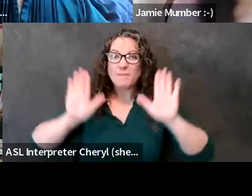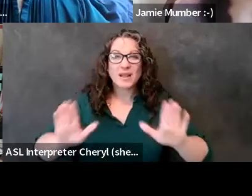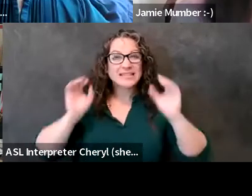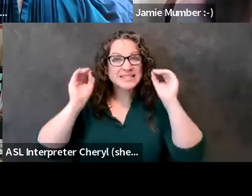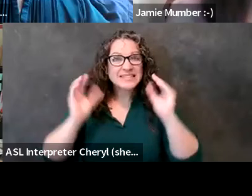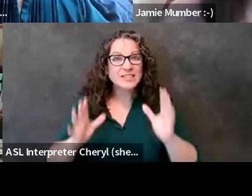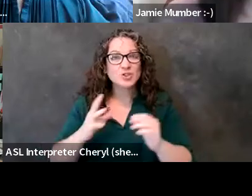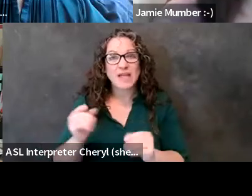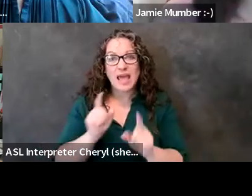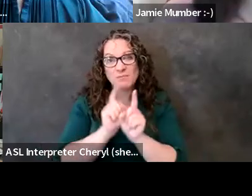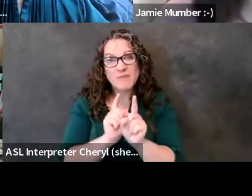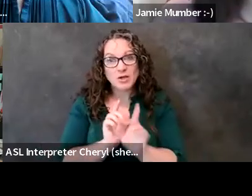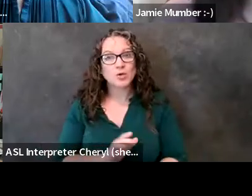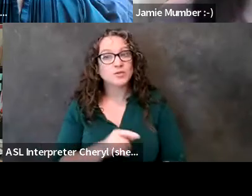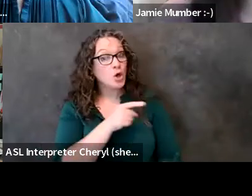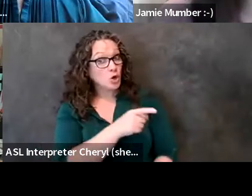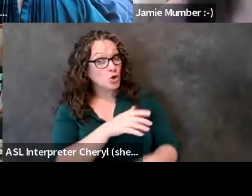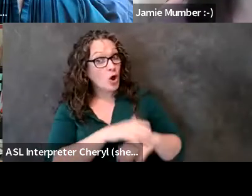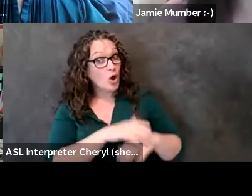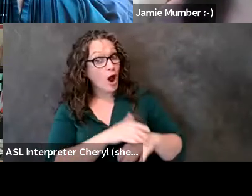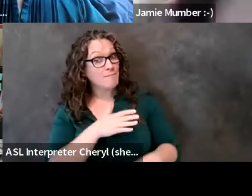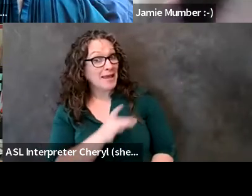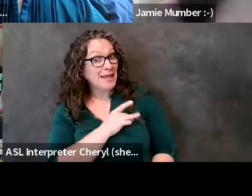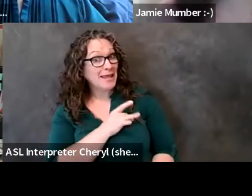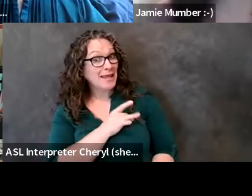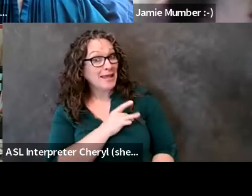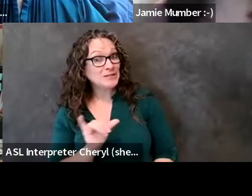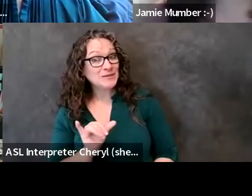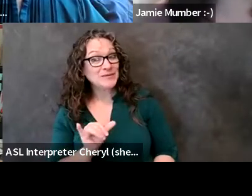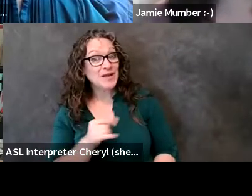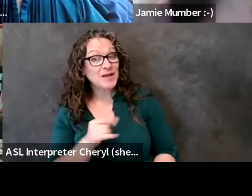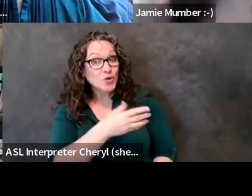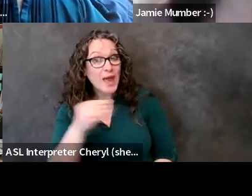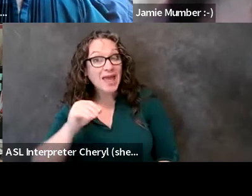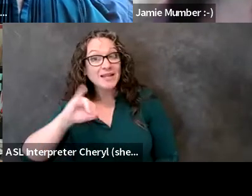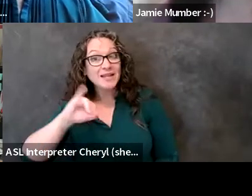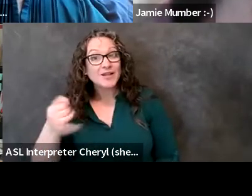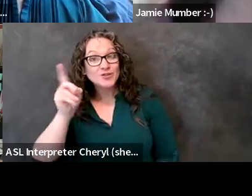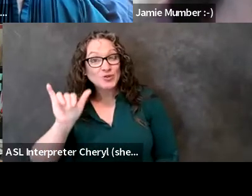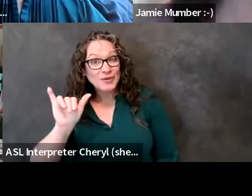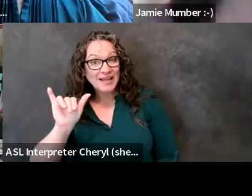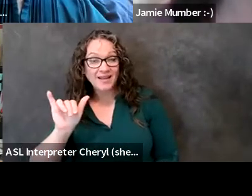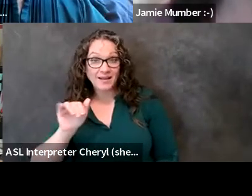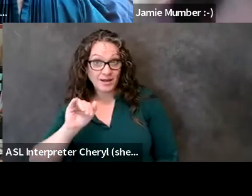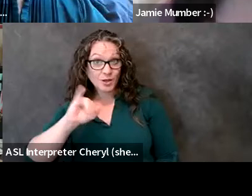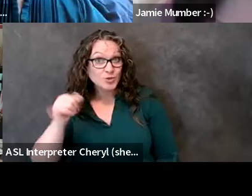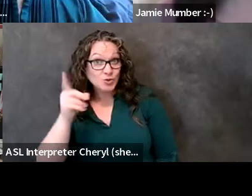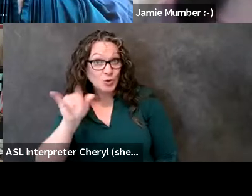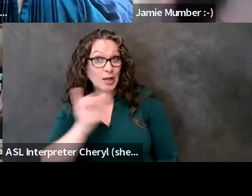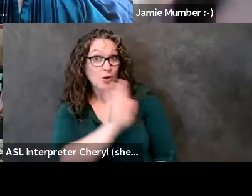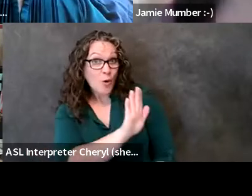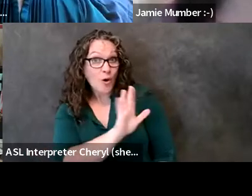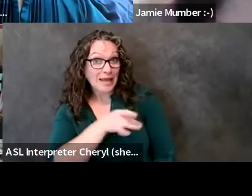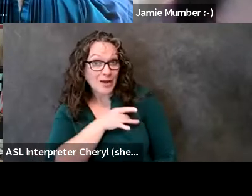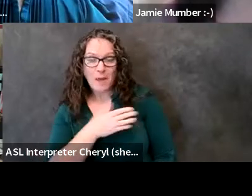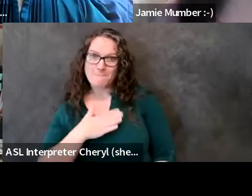one of my heroes too from judy too judy is your hero too so both of you guys are my heroes